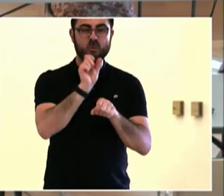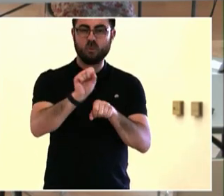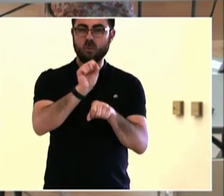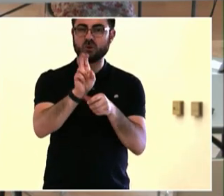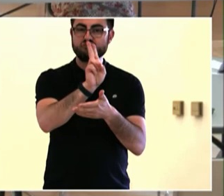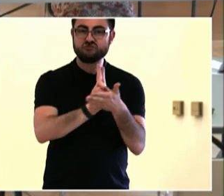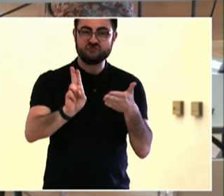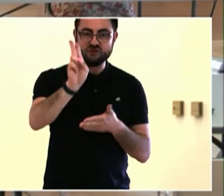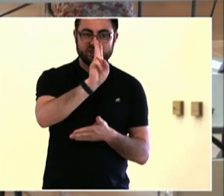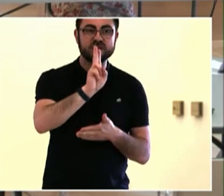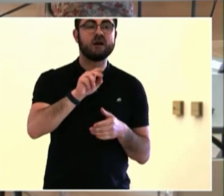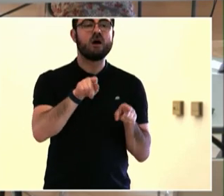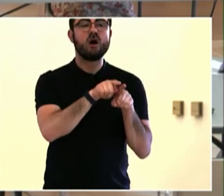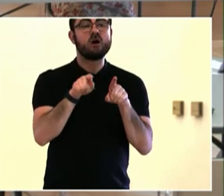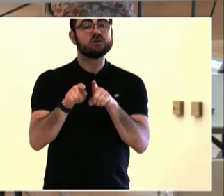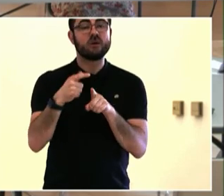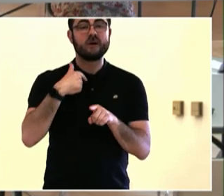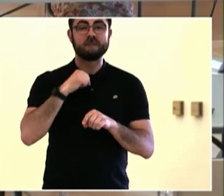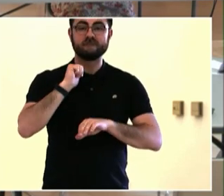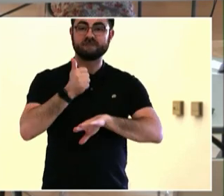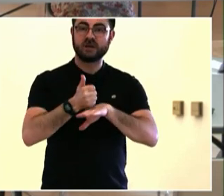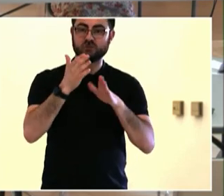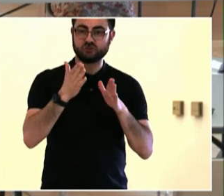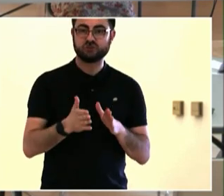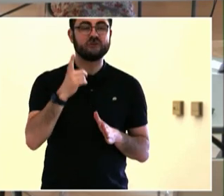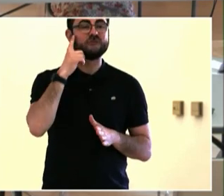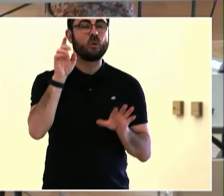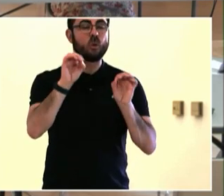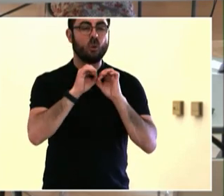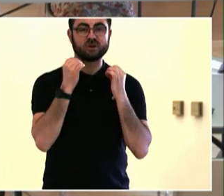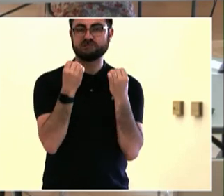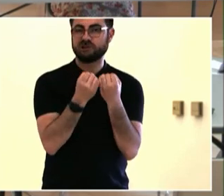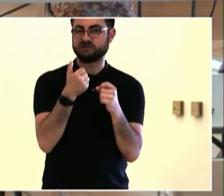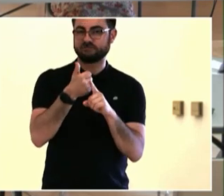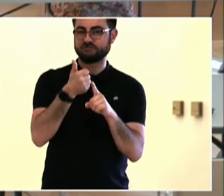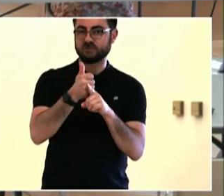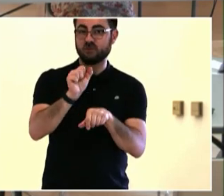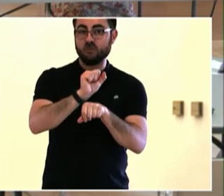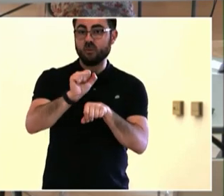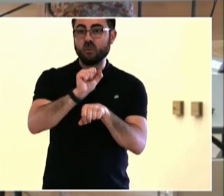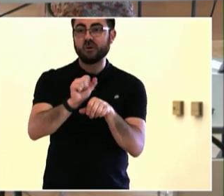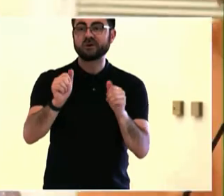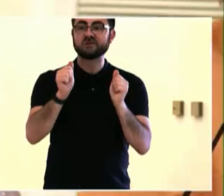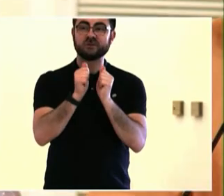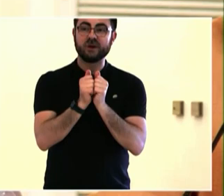all have experience and we can work together toward whatever goal we're pursuing and letting